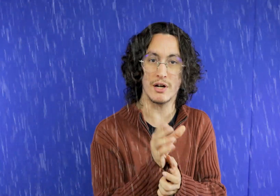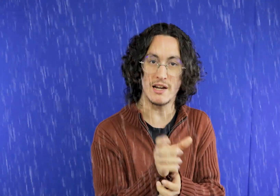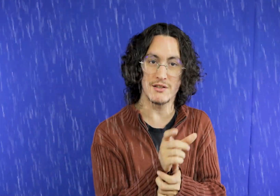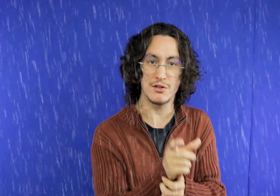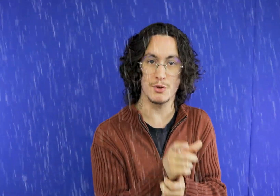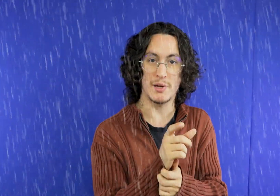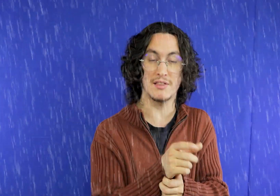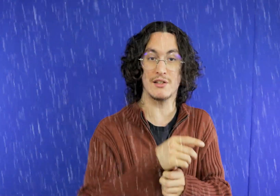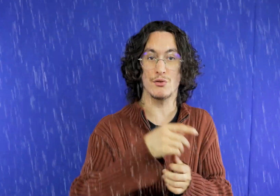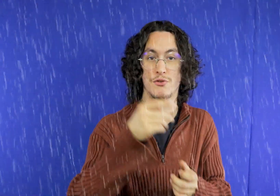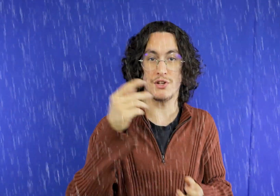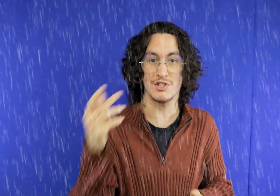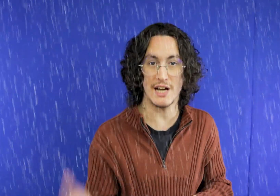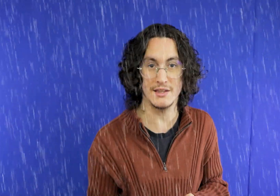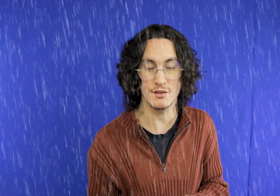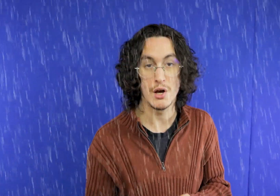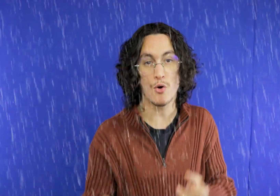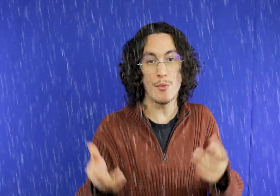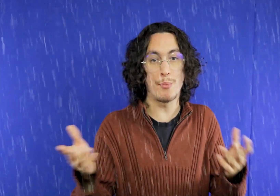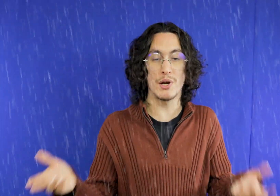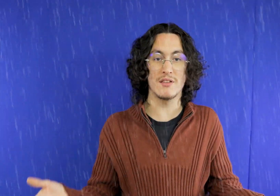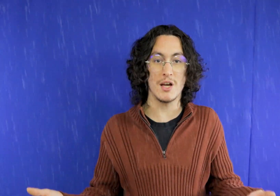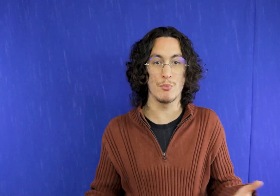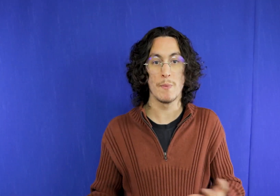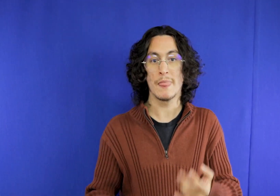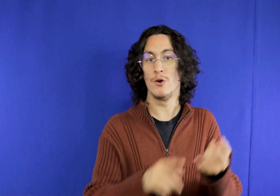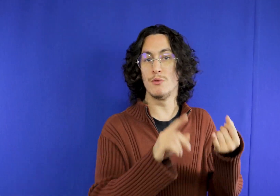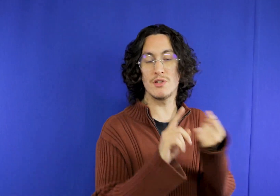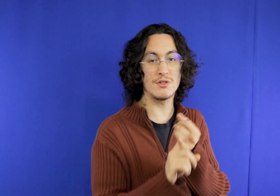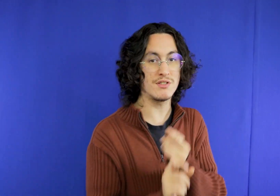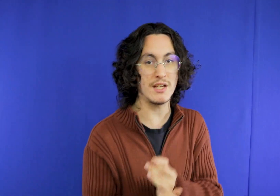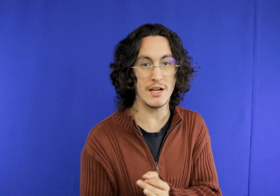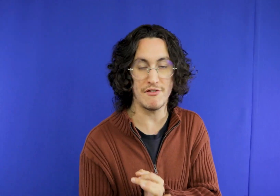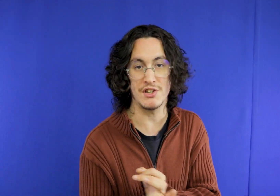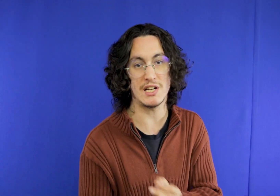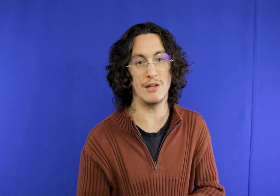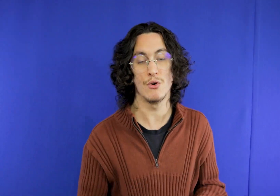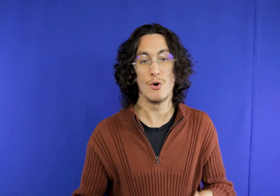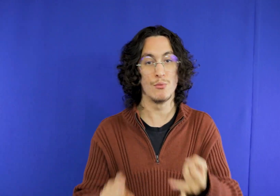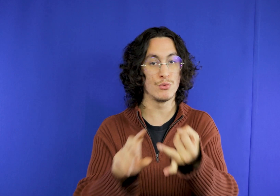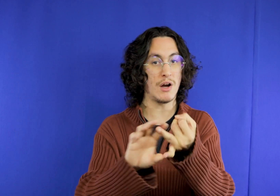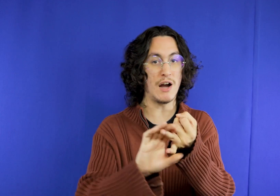you to put these days for closed attractions As for example For example, the Wax Museum is closed, the